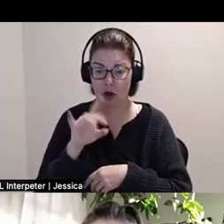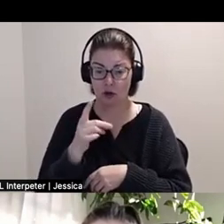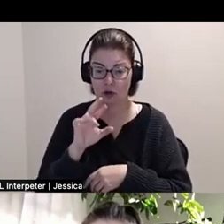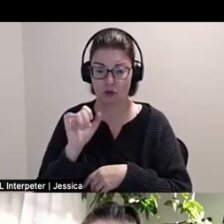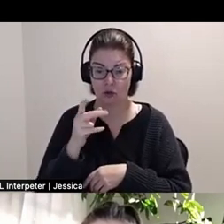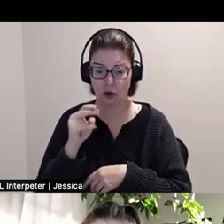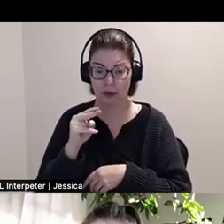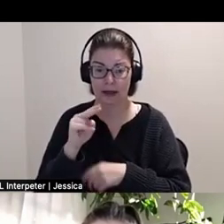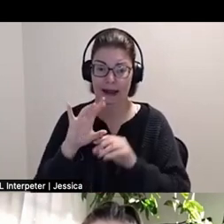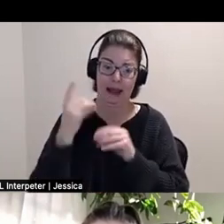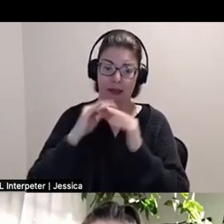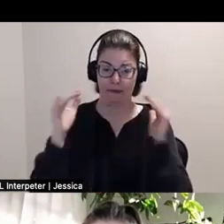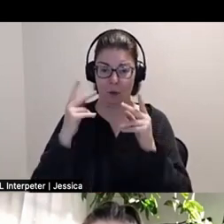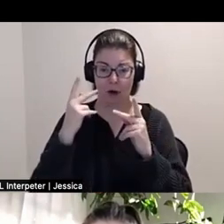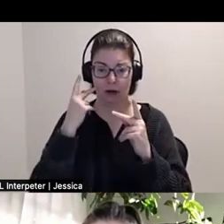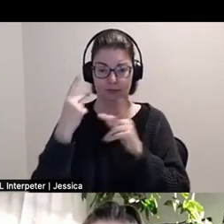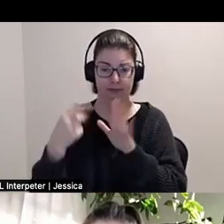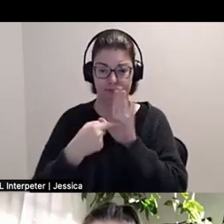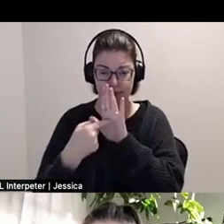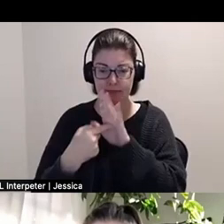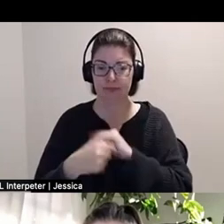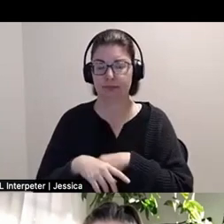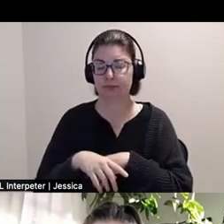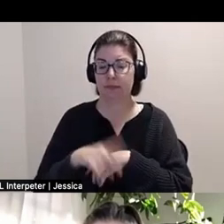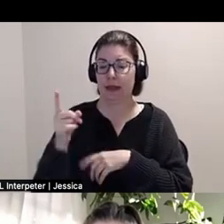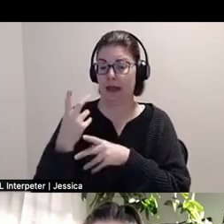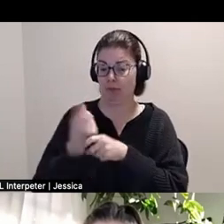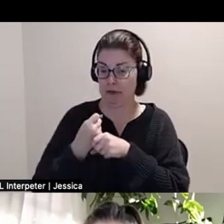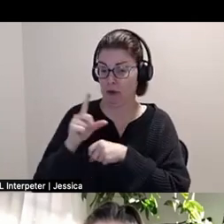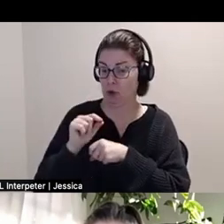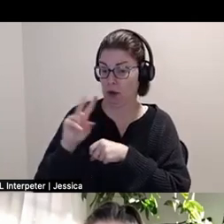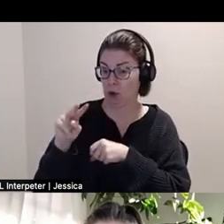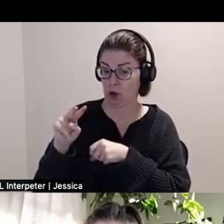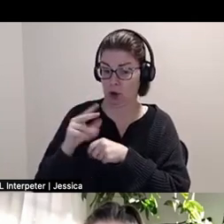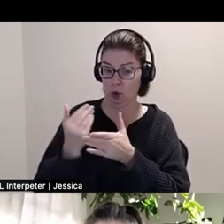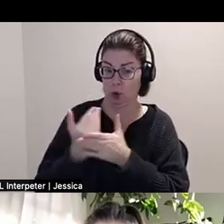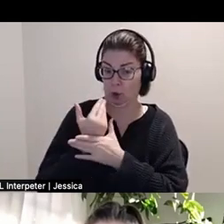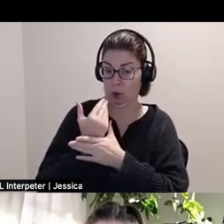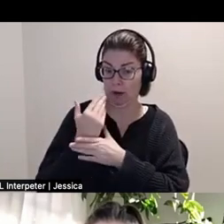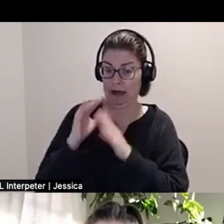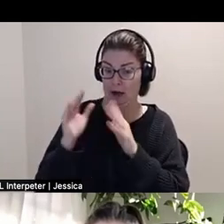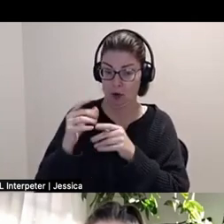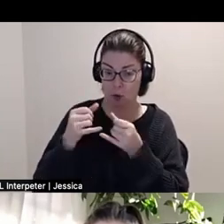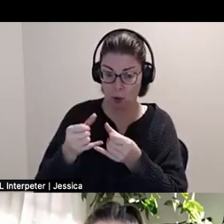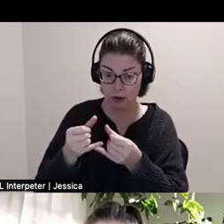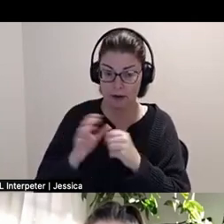among others. Salerno is a recipient of the 2022 Wynn Newhouse Awards, and their work has been featured in